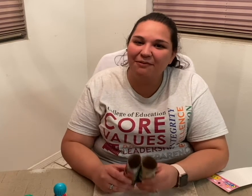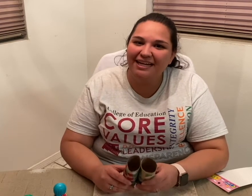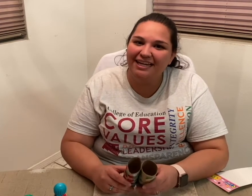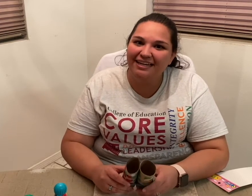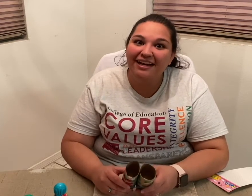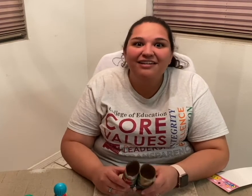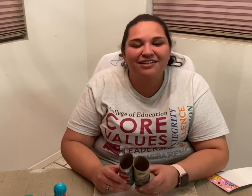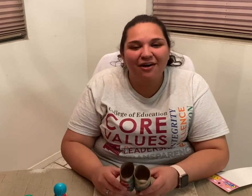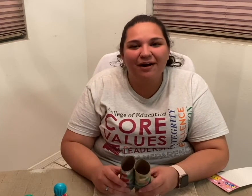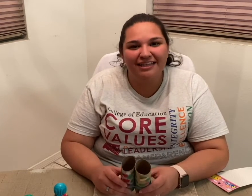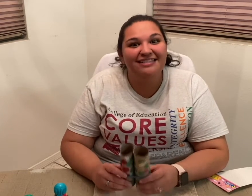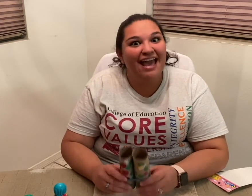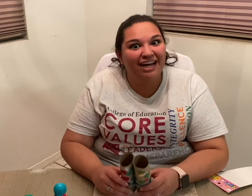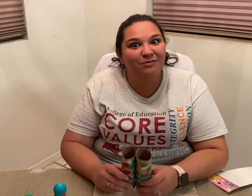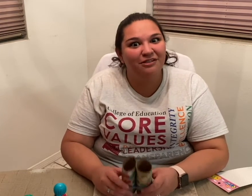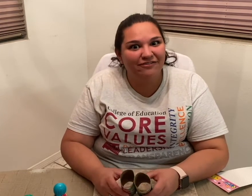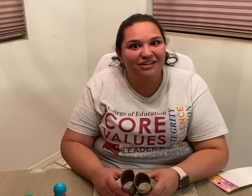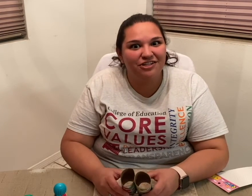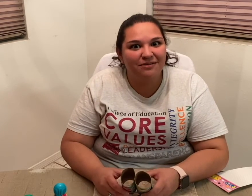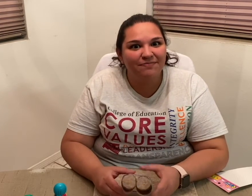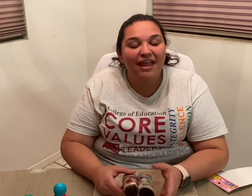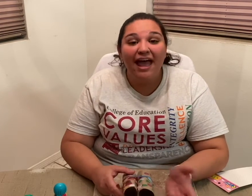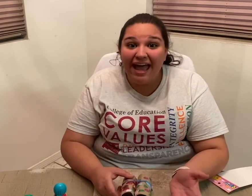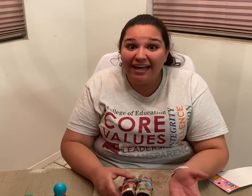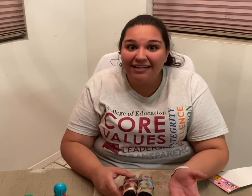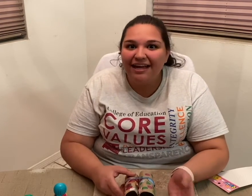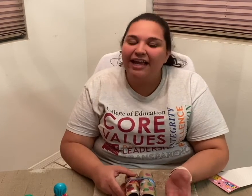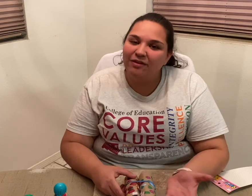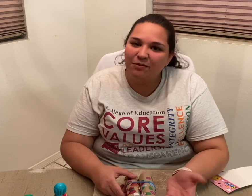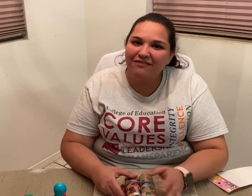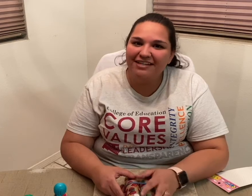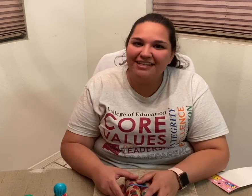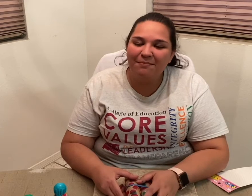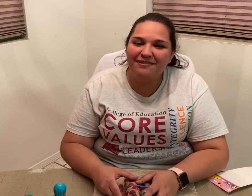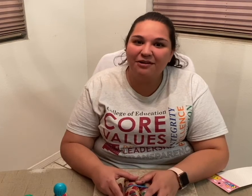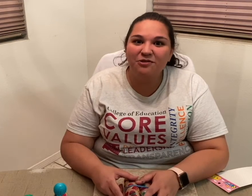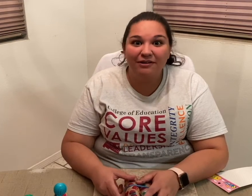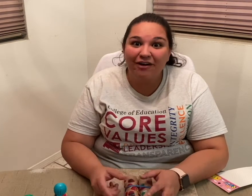need to go on this animal adventure! ...and in the previous episodes we've also